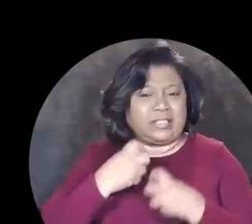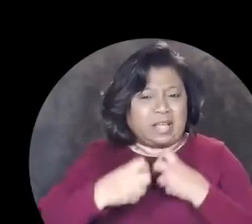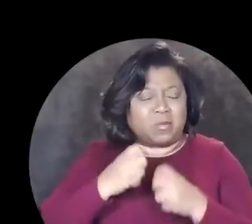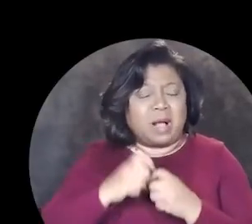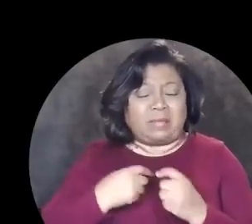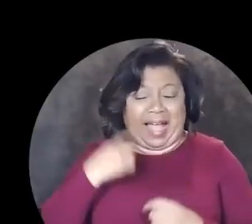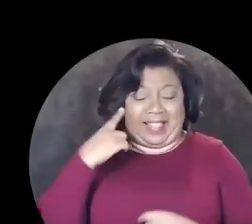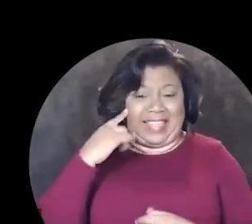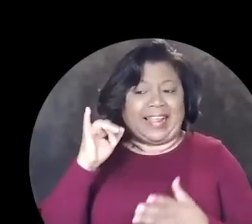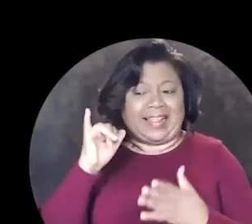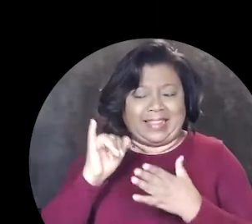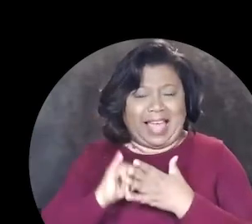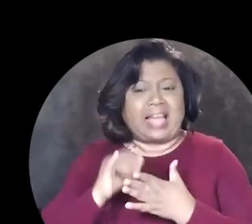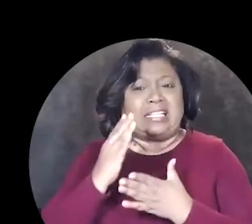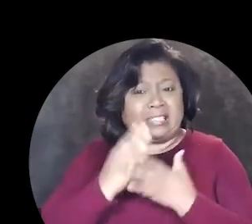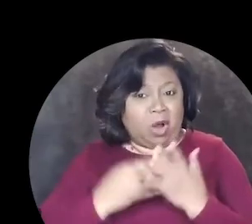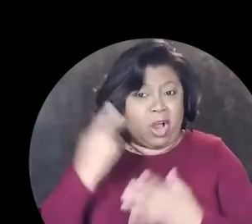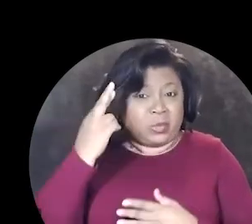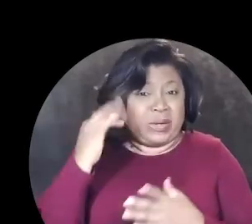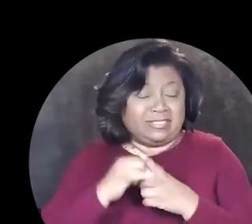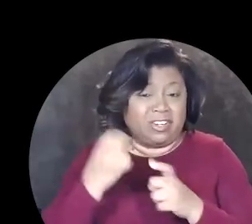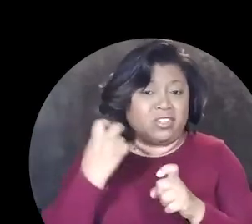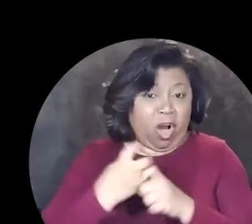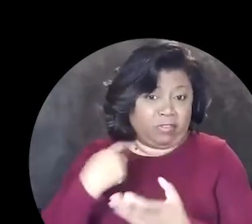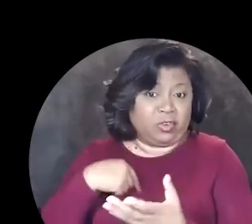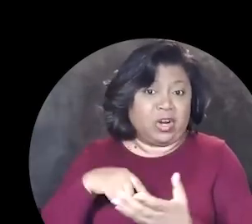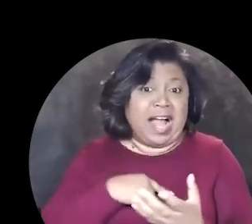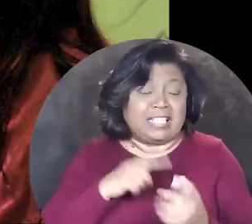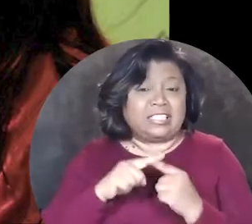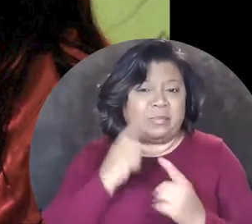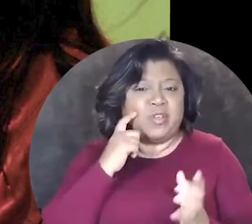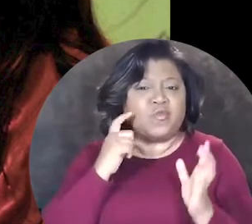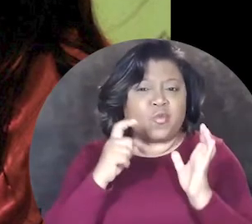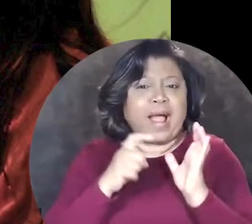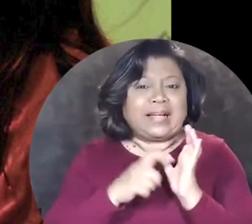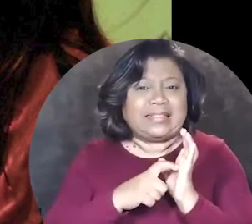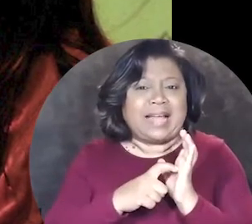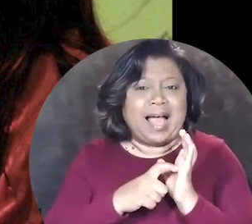been a problem and I think that is part of the reason that it's hard for us to be recognized